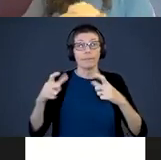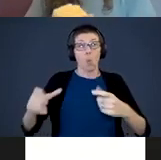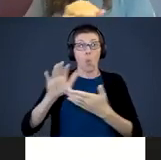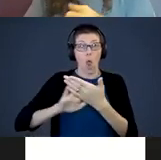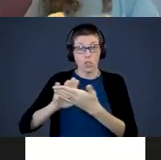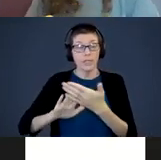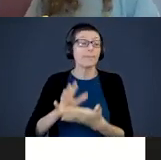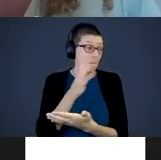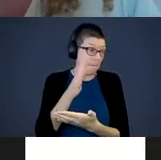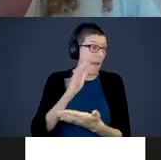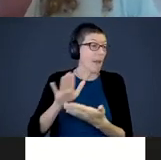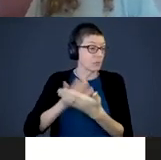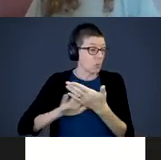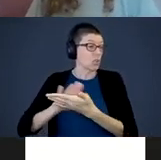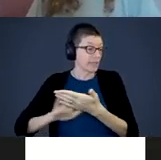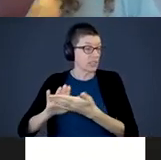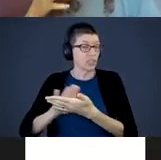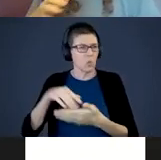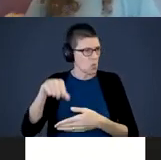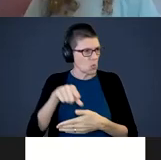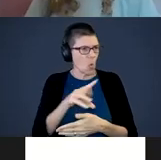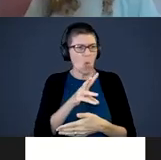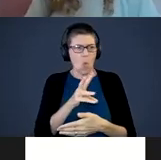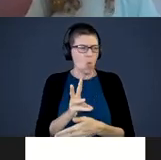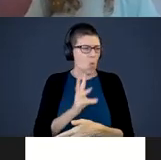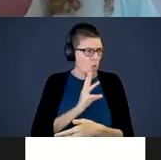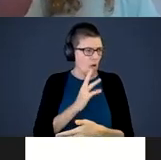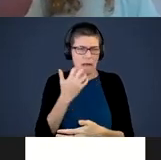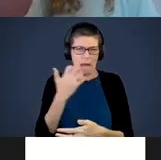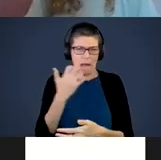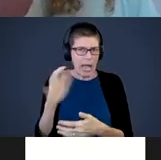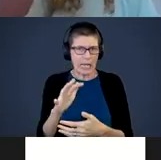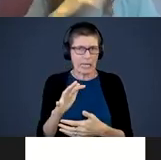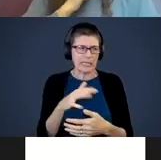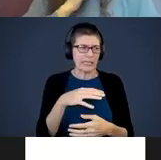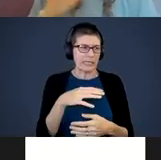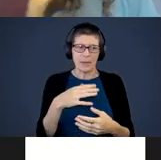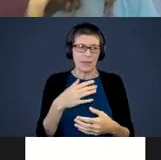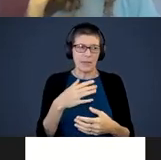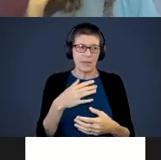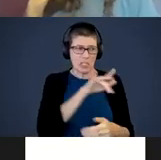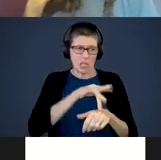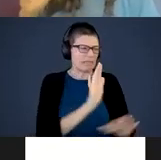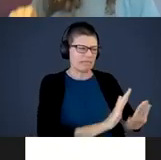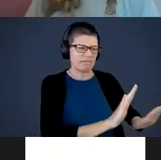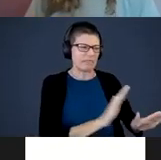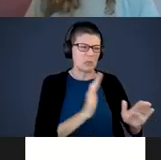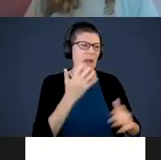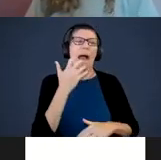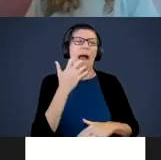the dishes. This water is so hot I would let you touch it, but it is so hot,” or